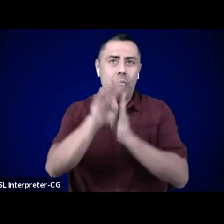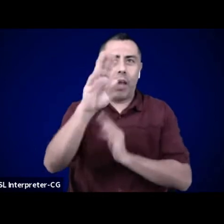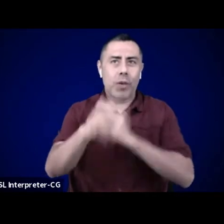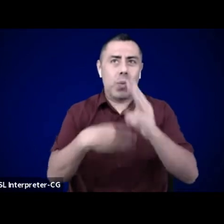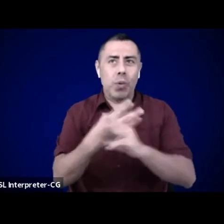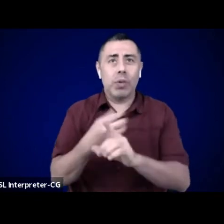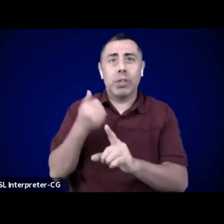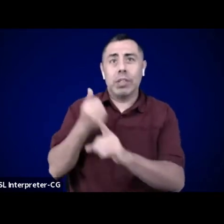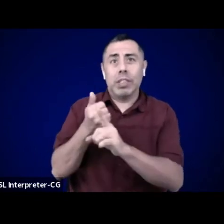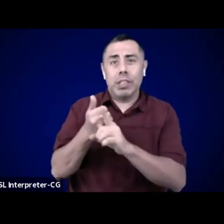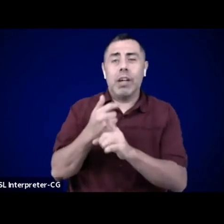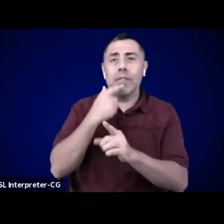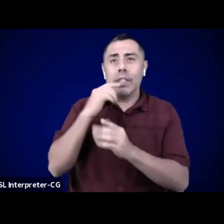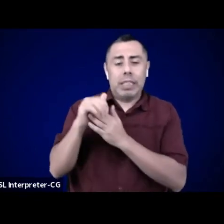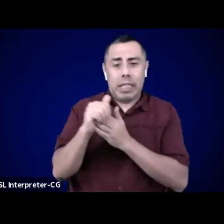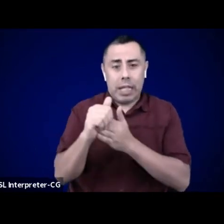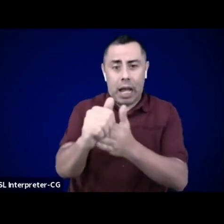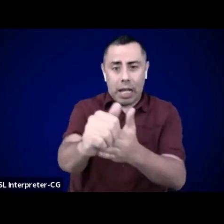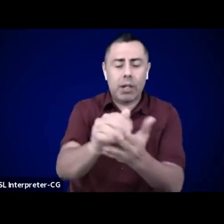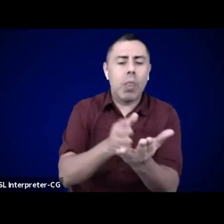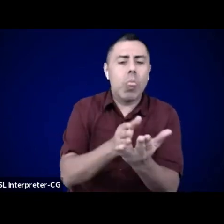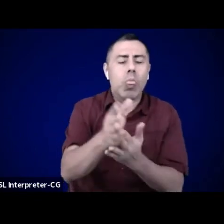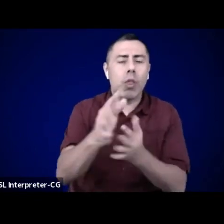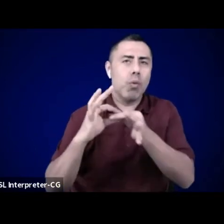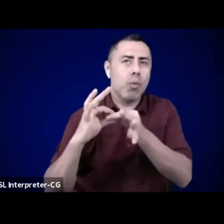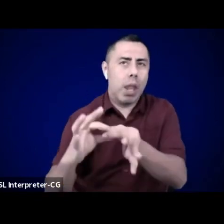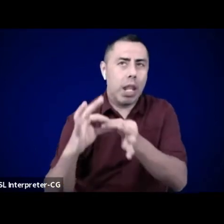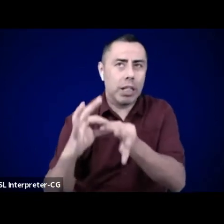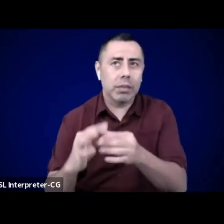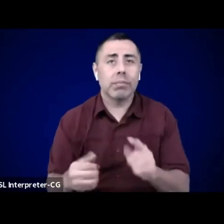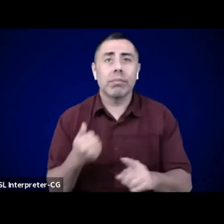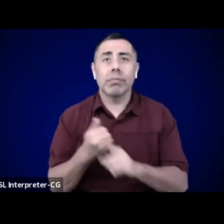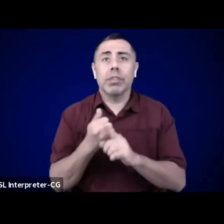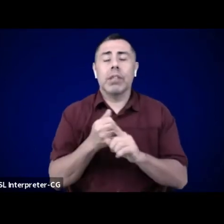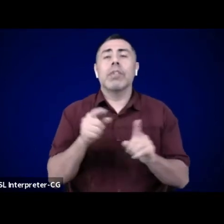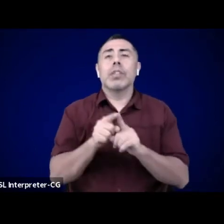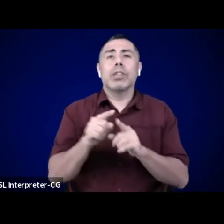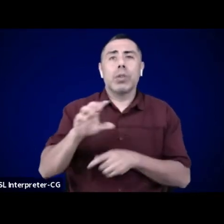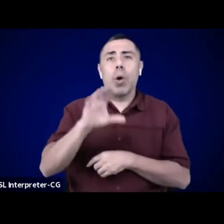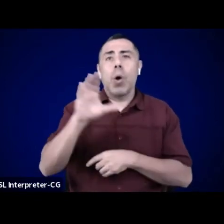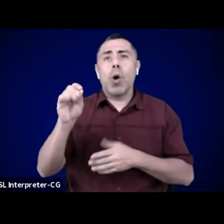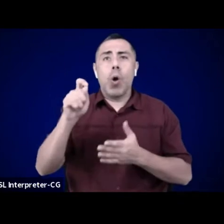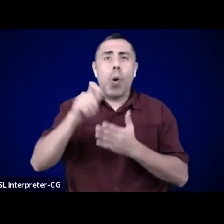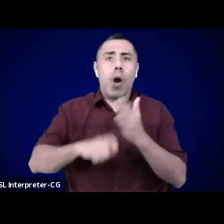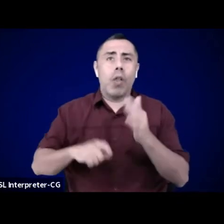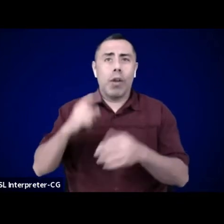world fusion, sonic alchemist mindful movement and meditation guide,